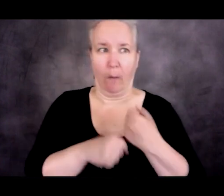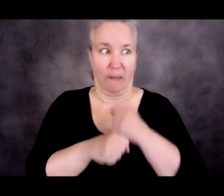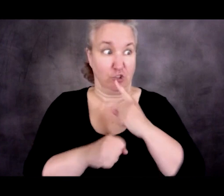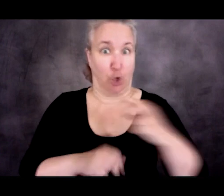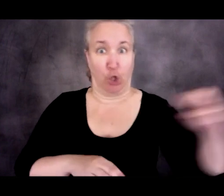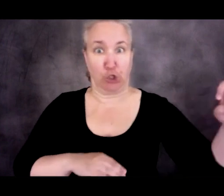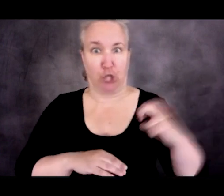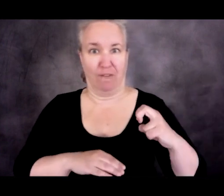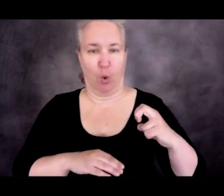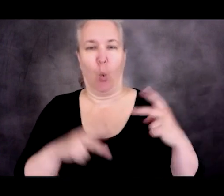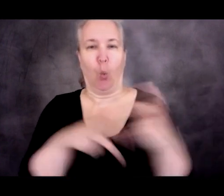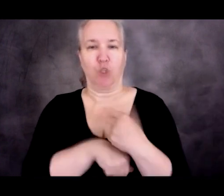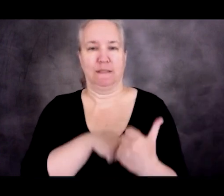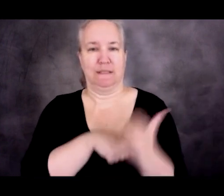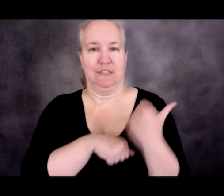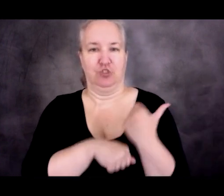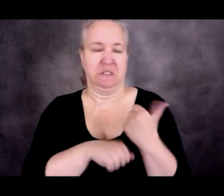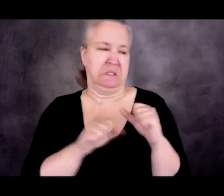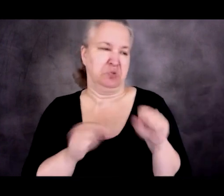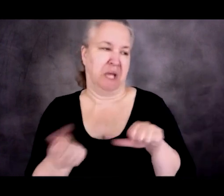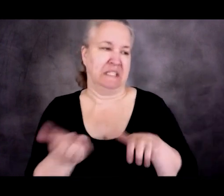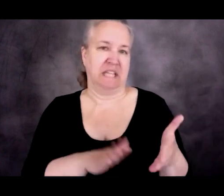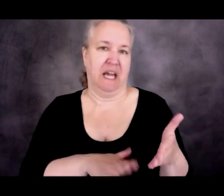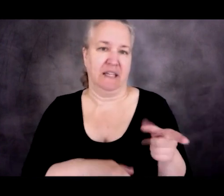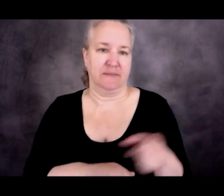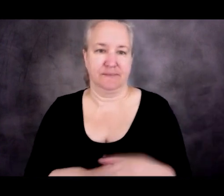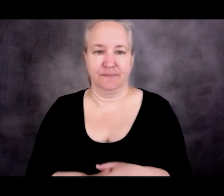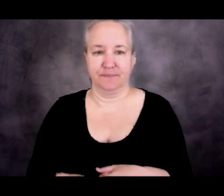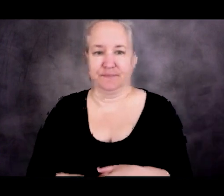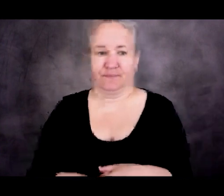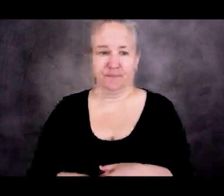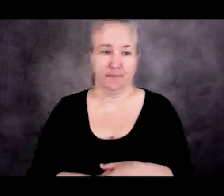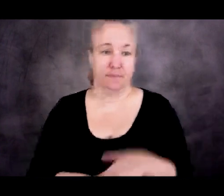leading to death. So these are conditions during the Trump administration